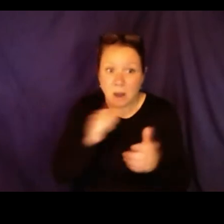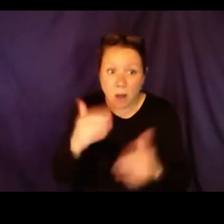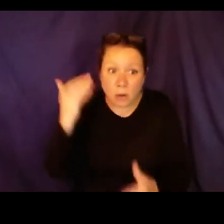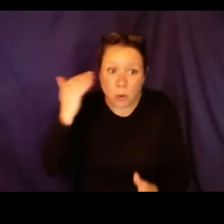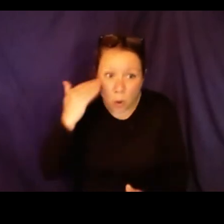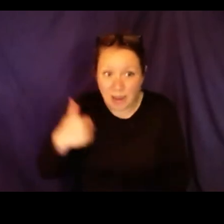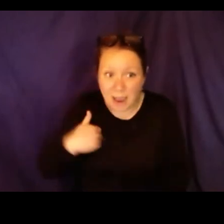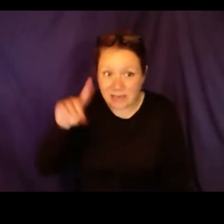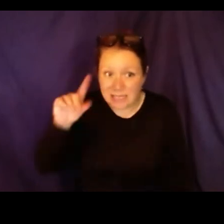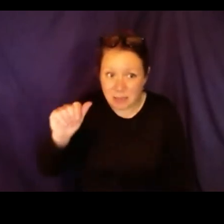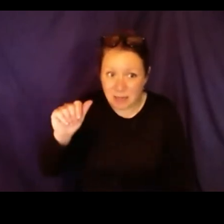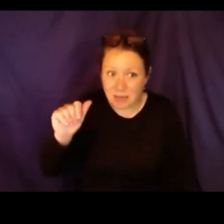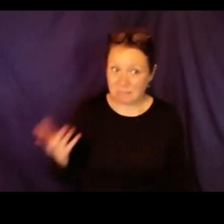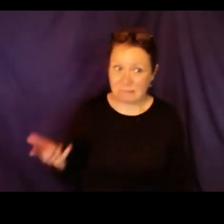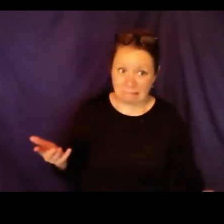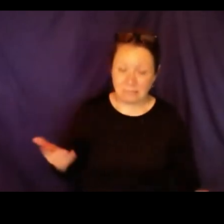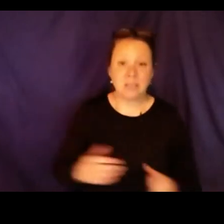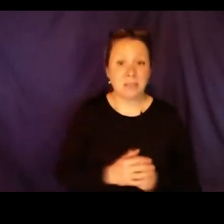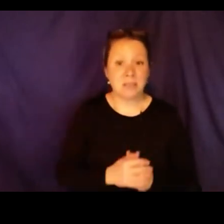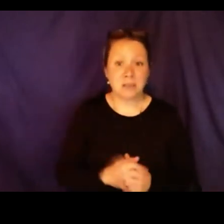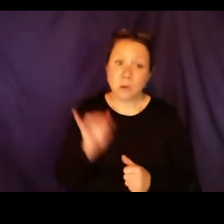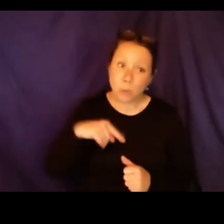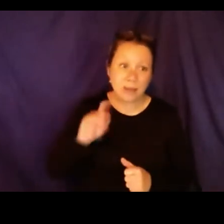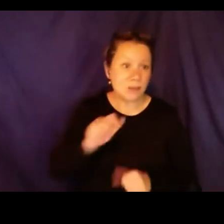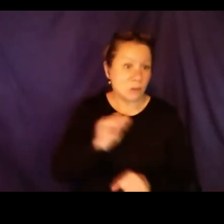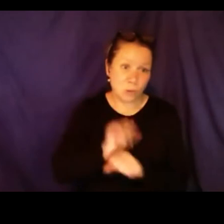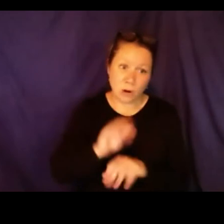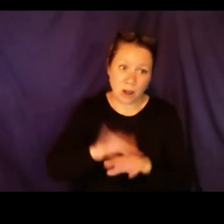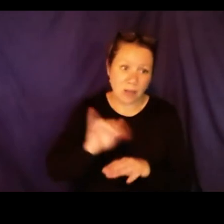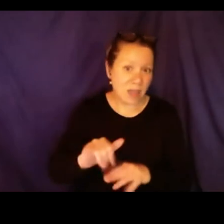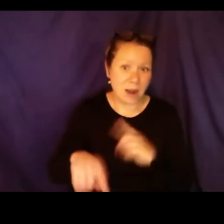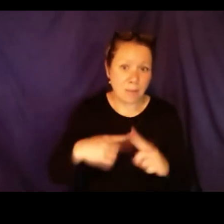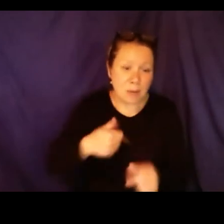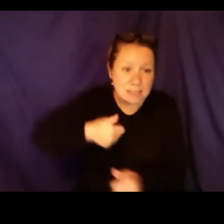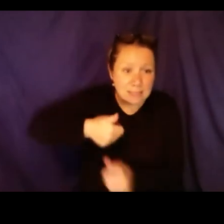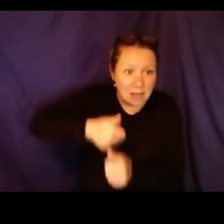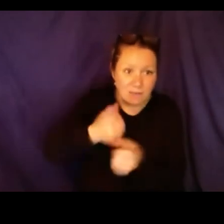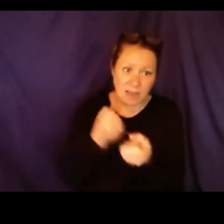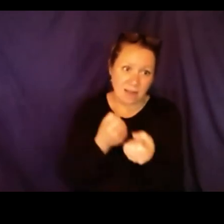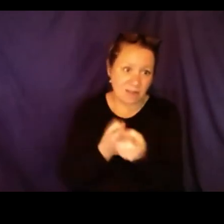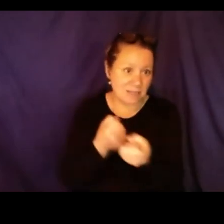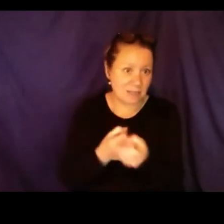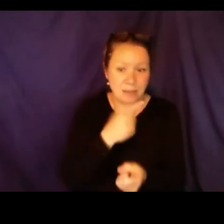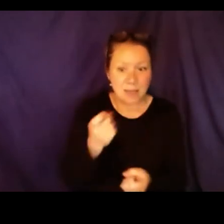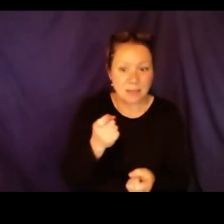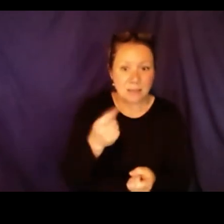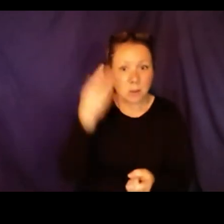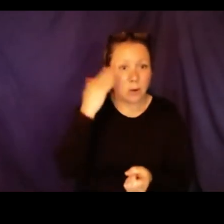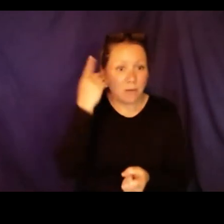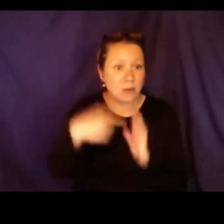IEP or 504 actually know they have a disability.